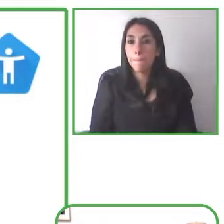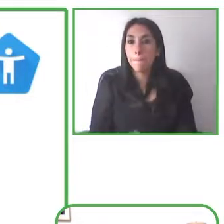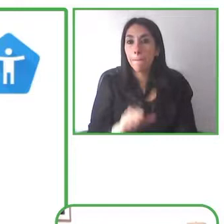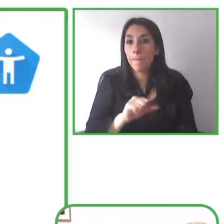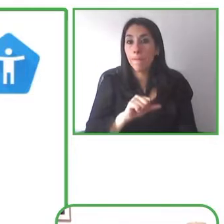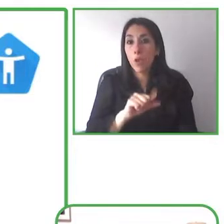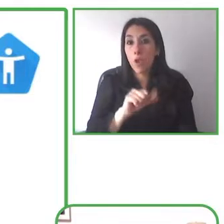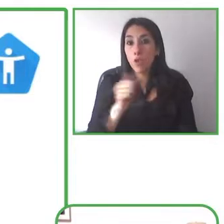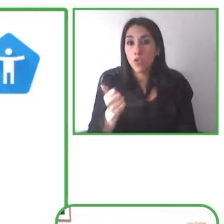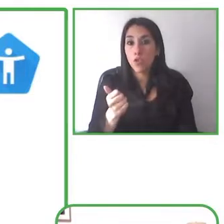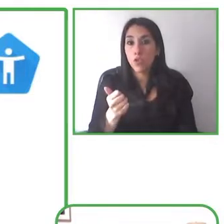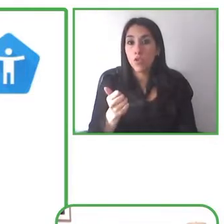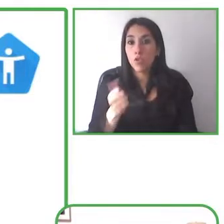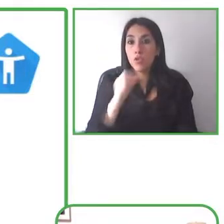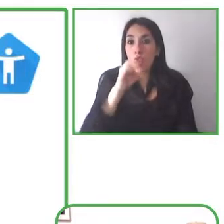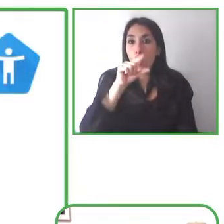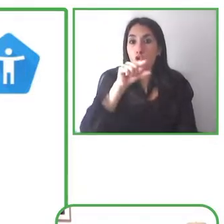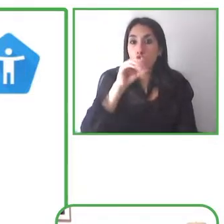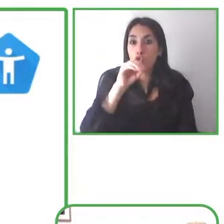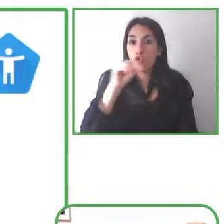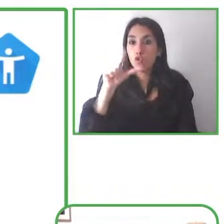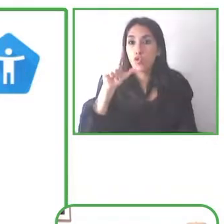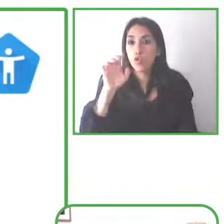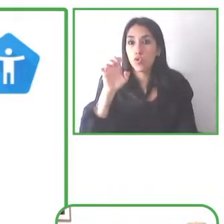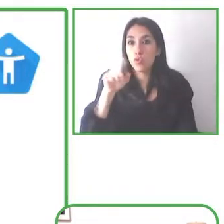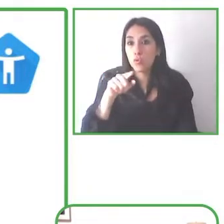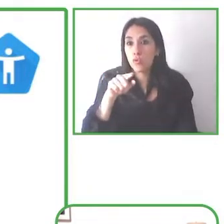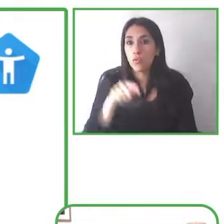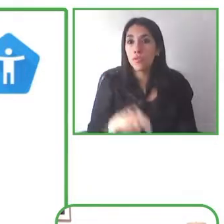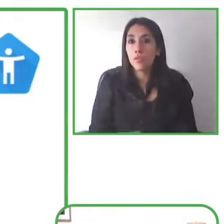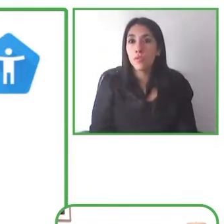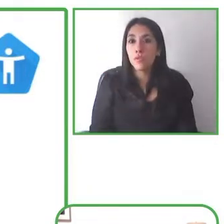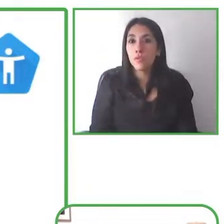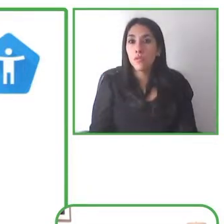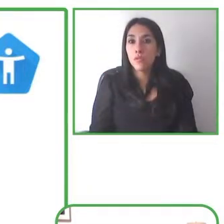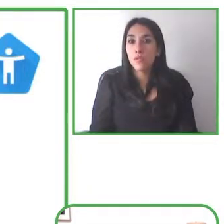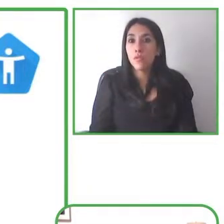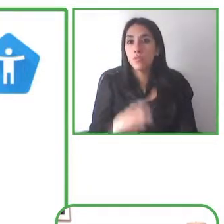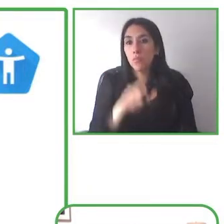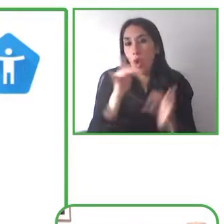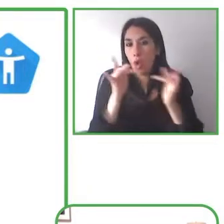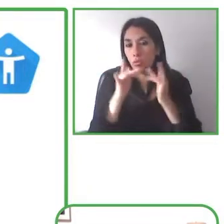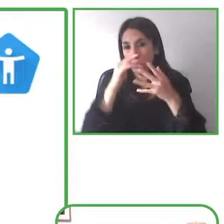be hoping to add more soon and then we also have our disability support